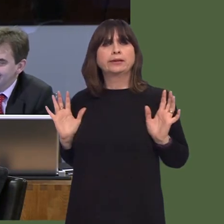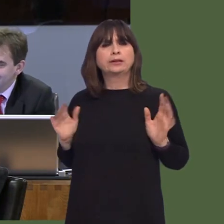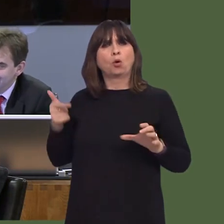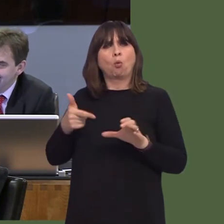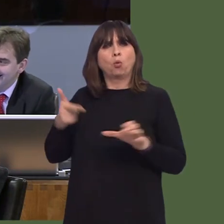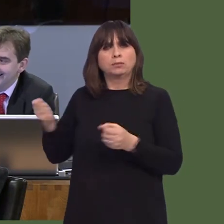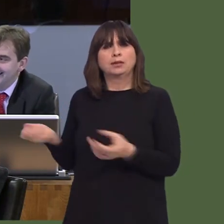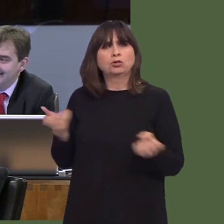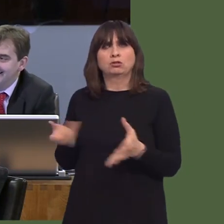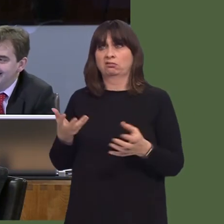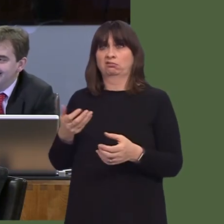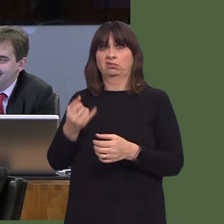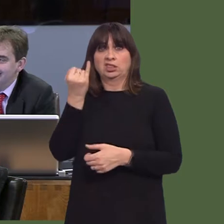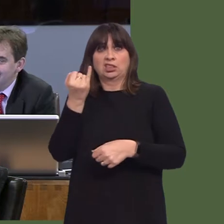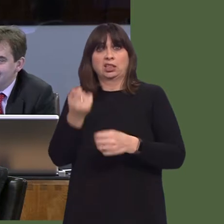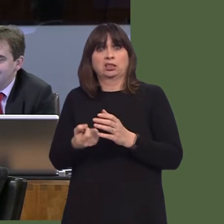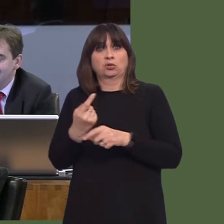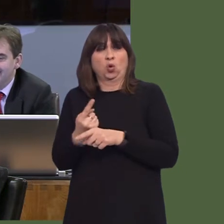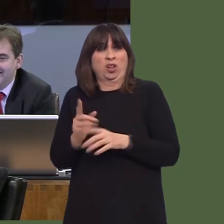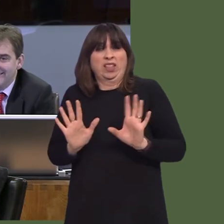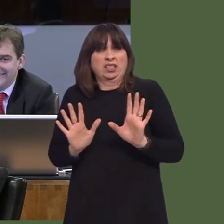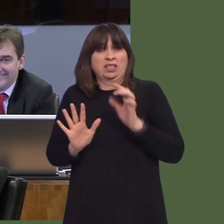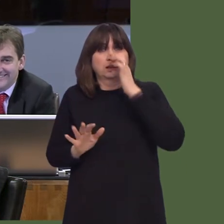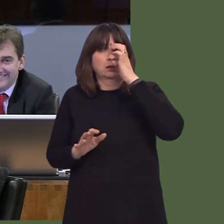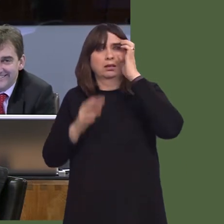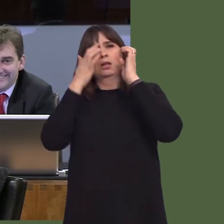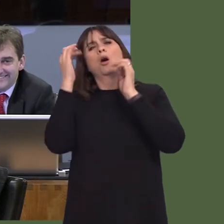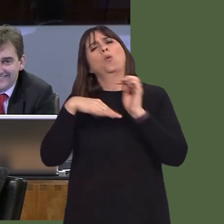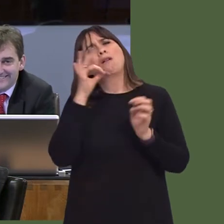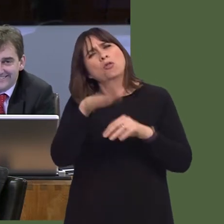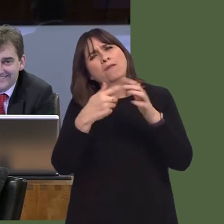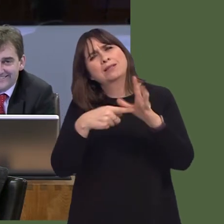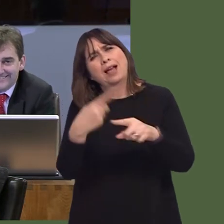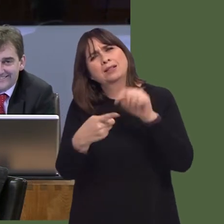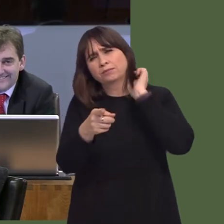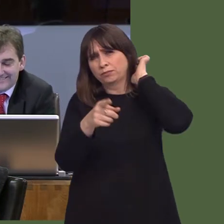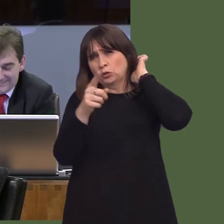In the days whenówell, my first car loan carried an interest rate of 29 per cent; I